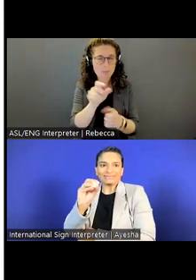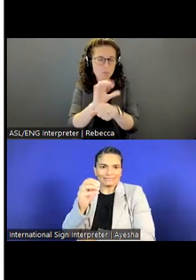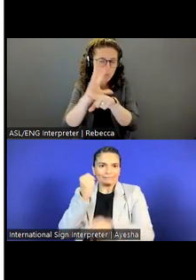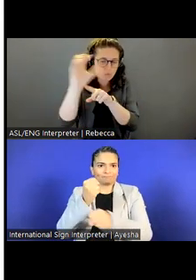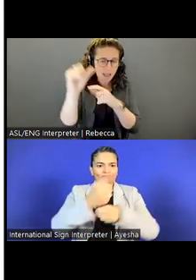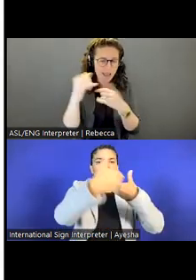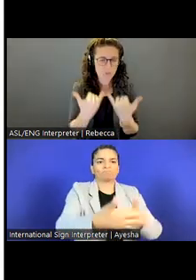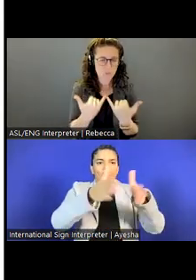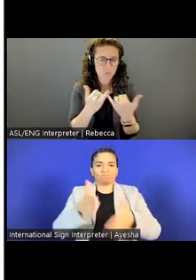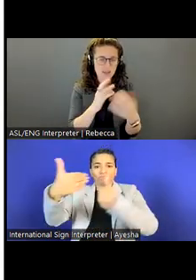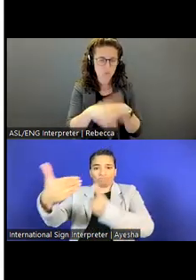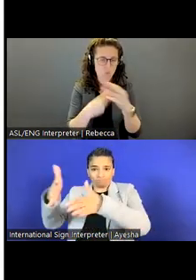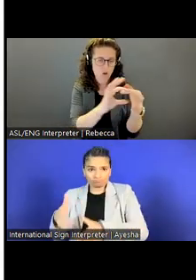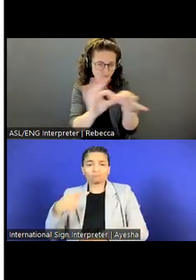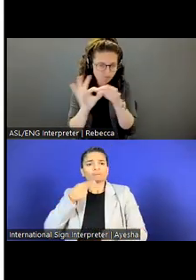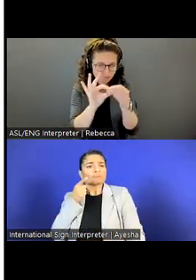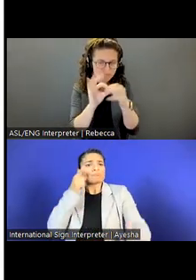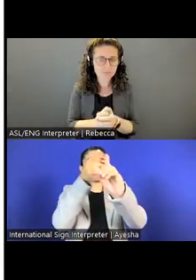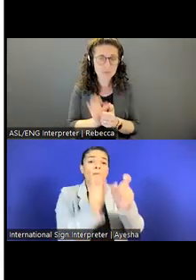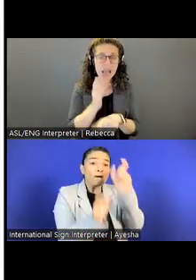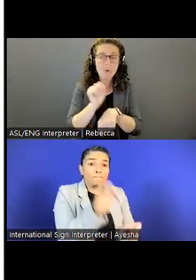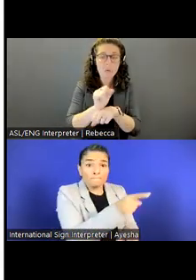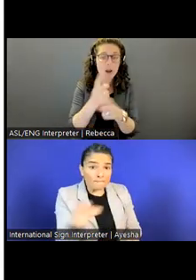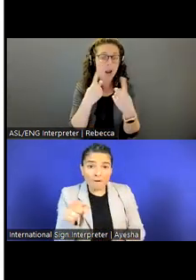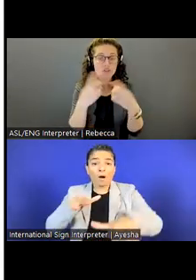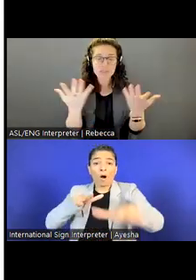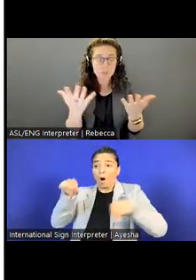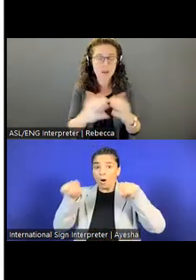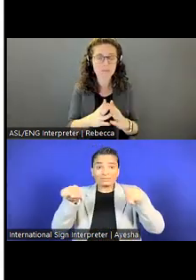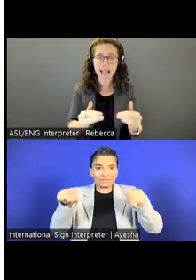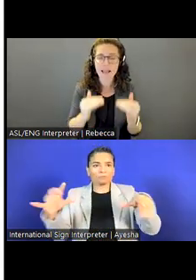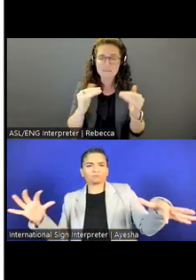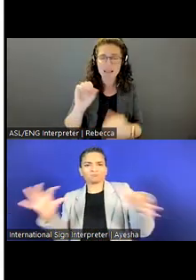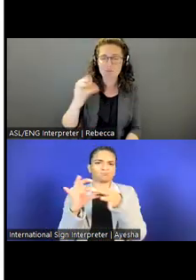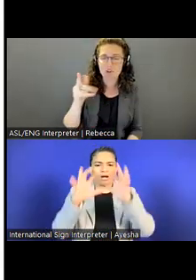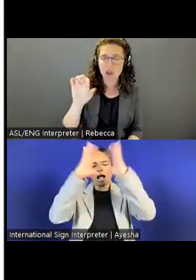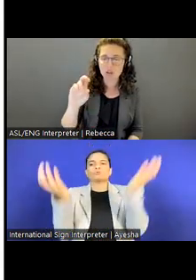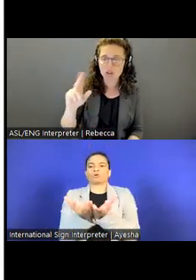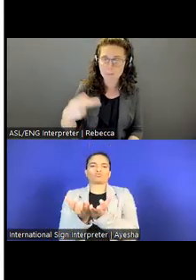We focus on work that achieves the following: advancing scholarships, building economies,